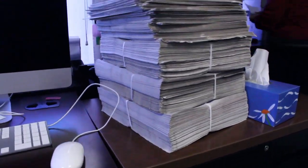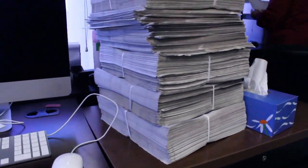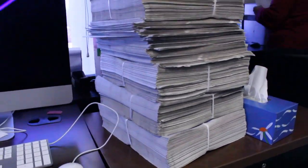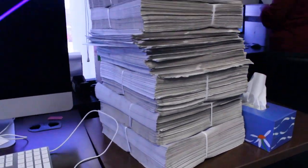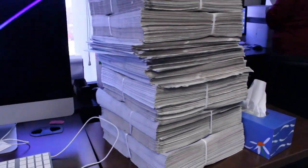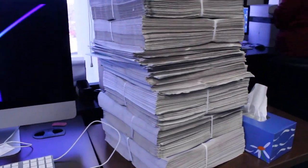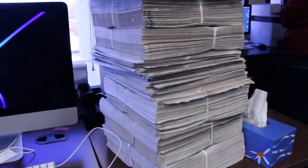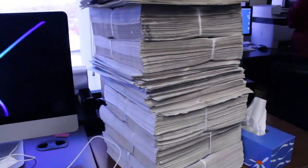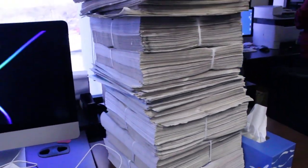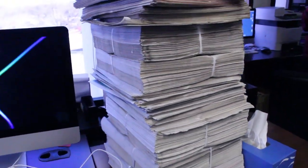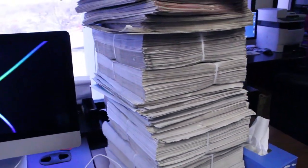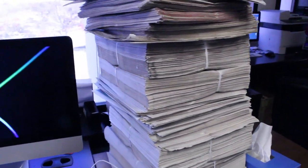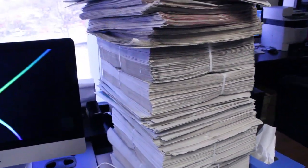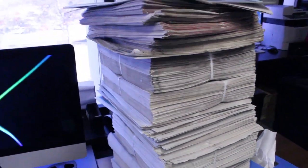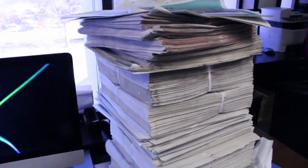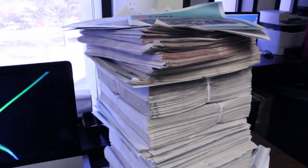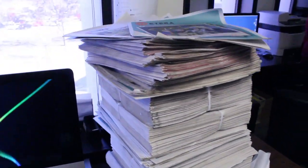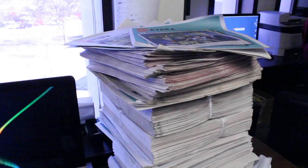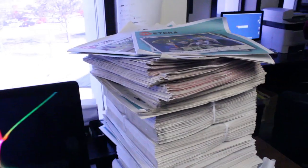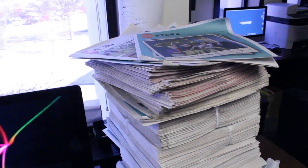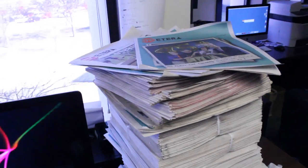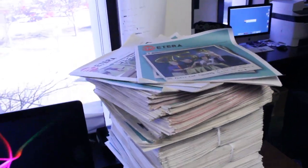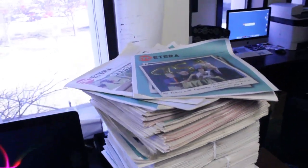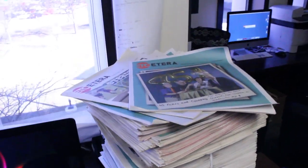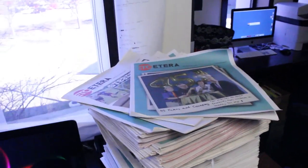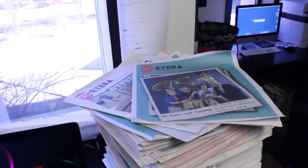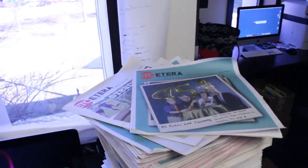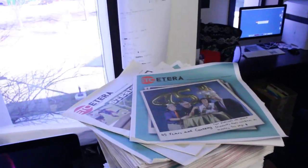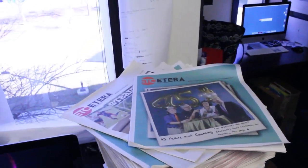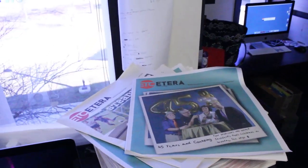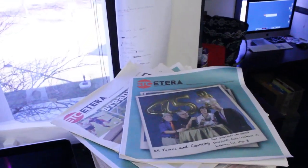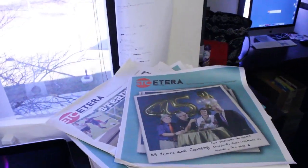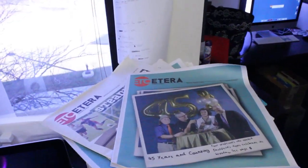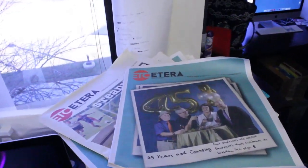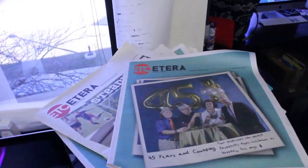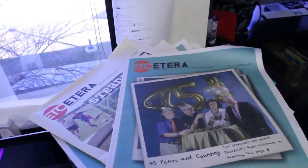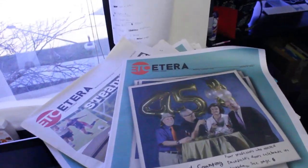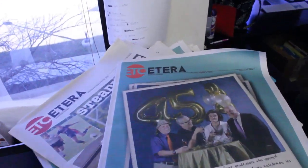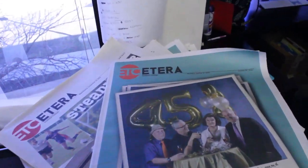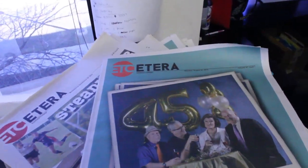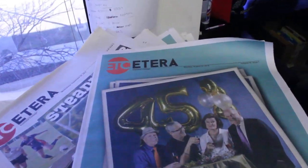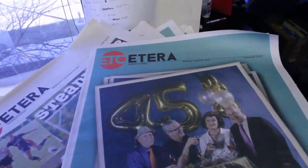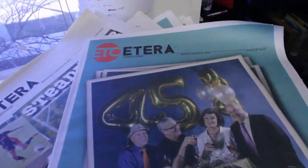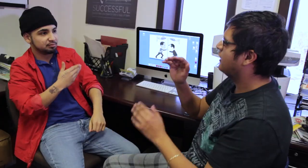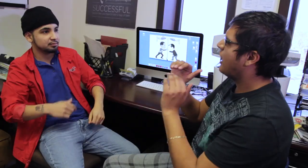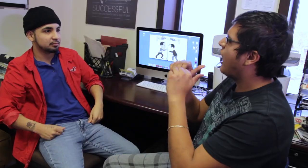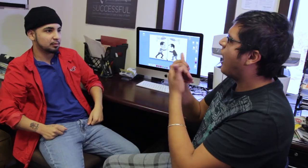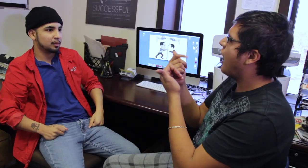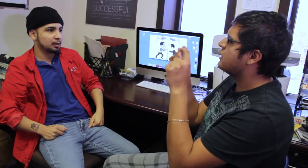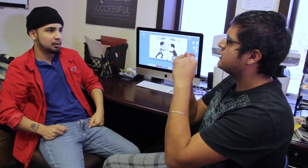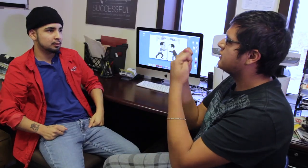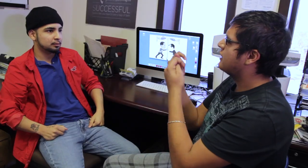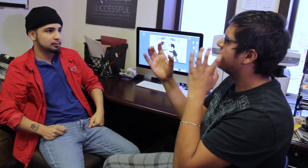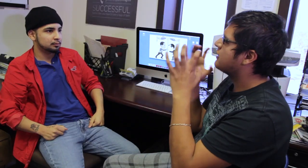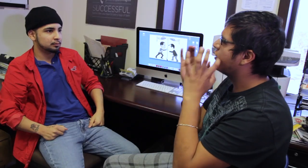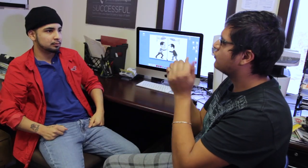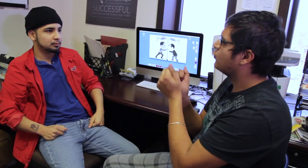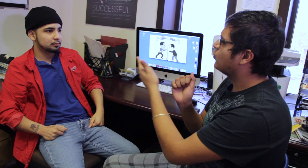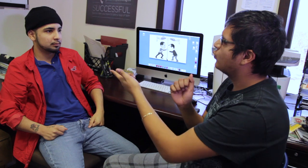Boy, have I learned a lot. So the Et Cetera has helped you to gain opportunities that will enhance your future.